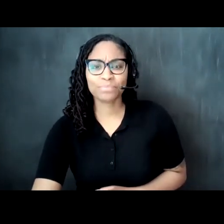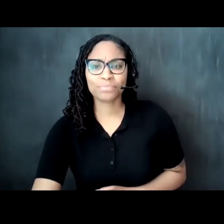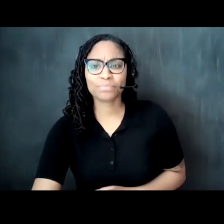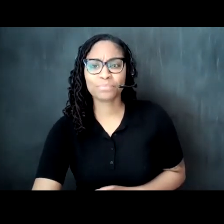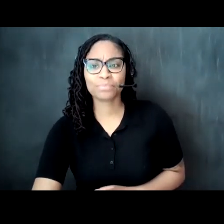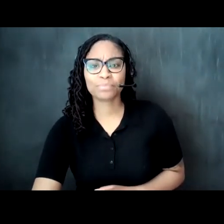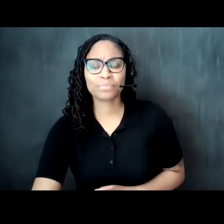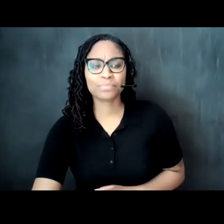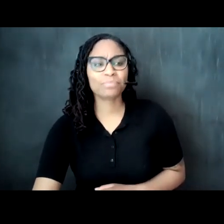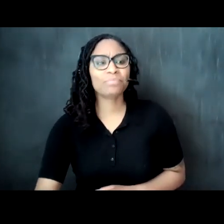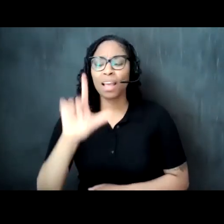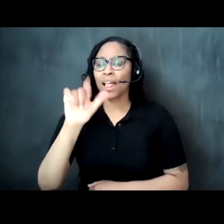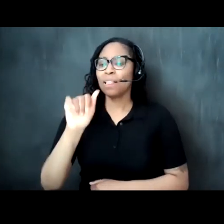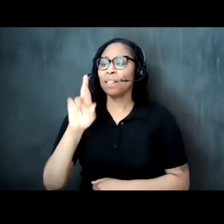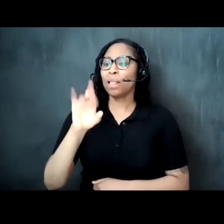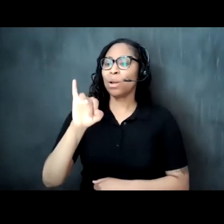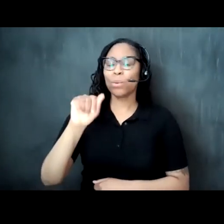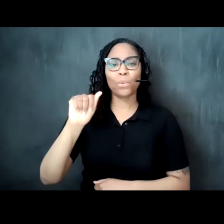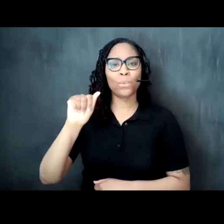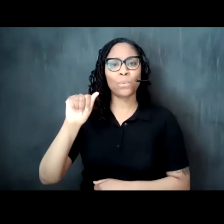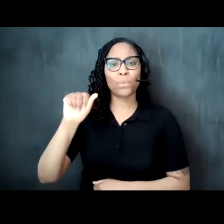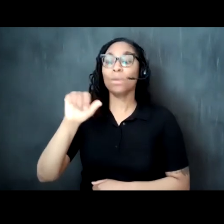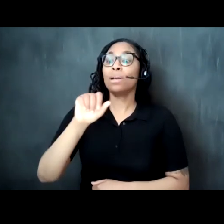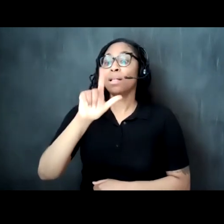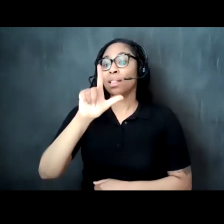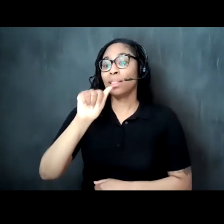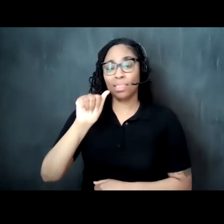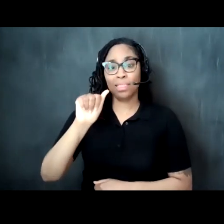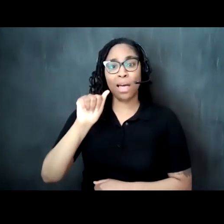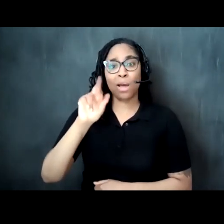that i want to share with the audience um if we could um you know have your camera on